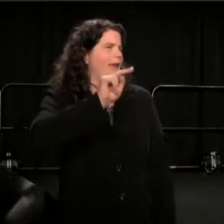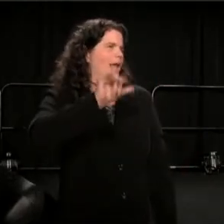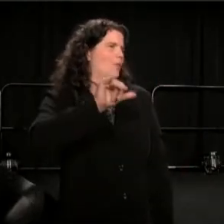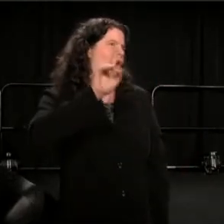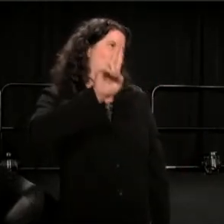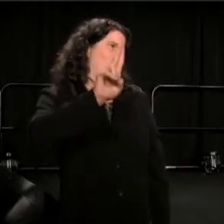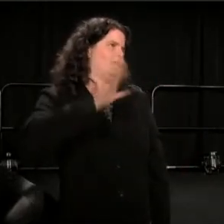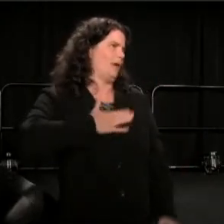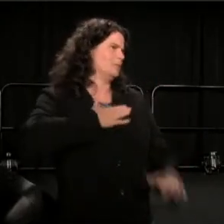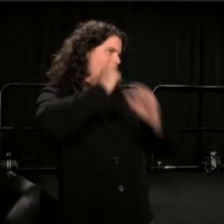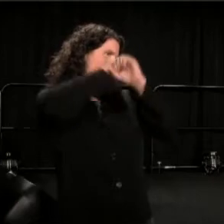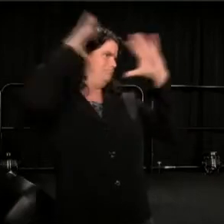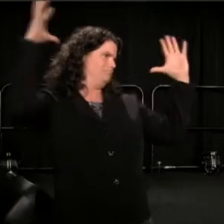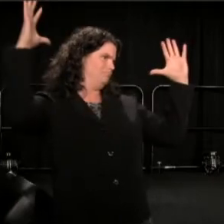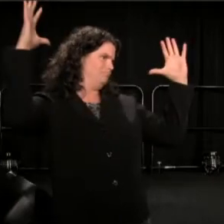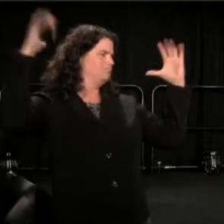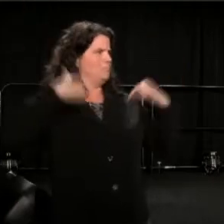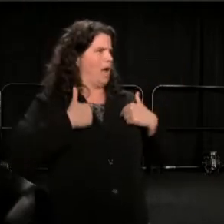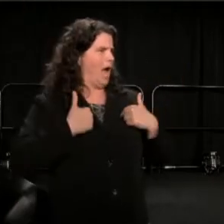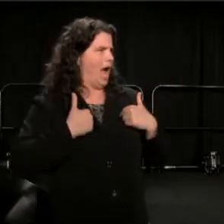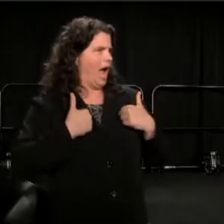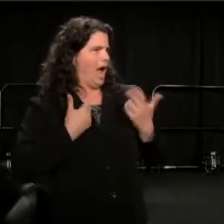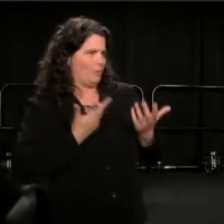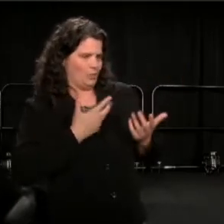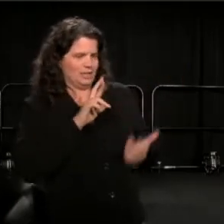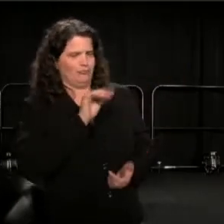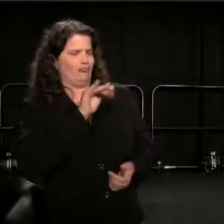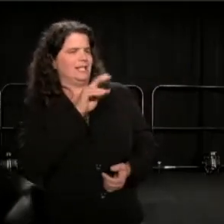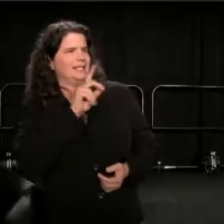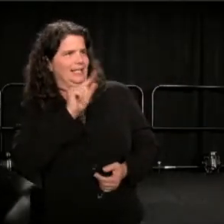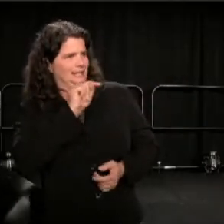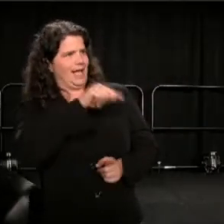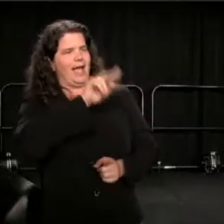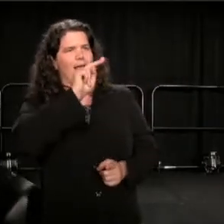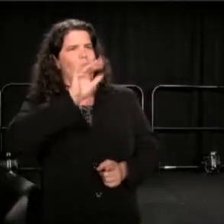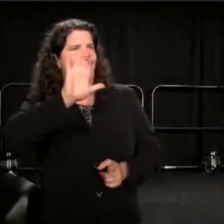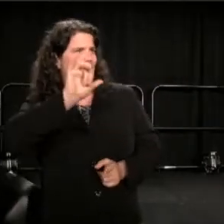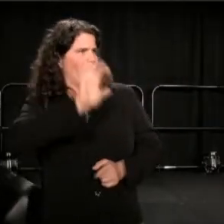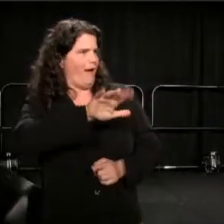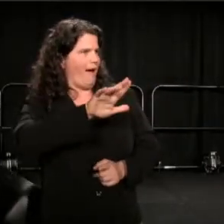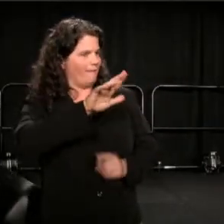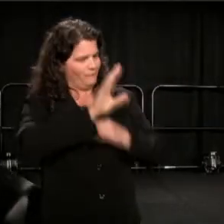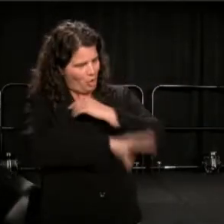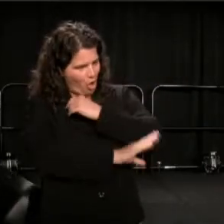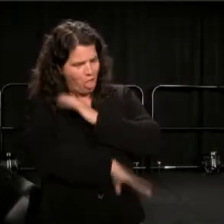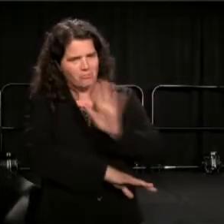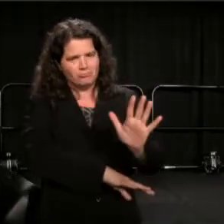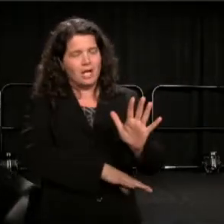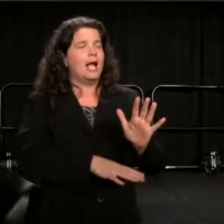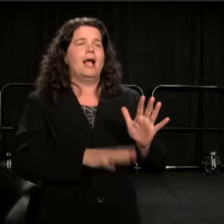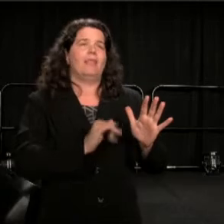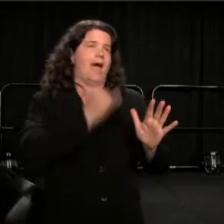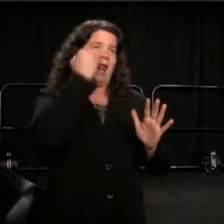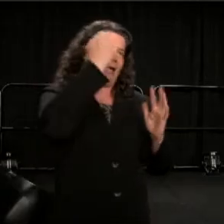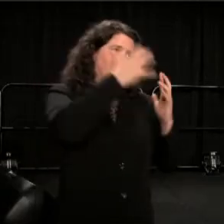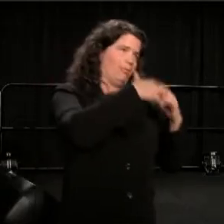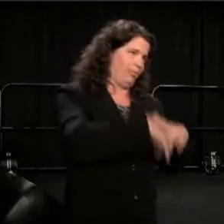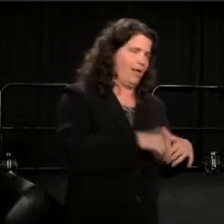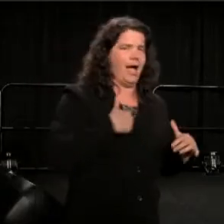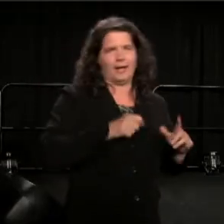where I was in residence that fall, on leave from Stanford. That idea fell through, I'll tell you off the record sometime, why.